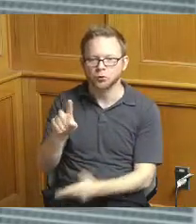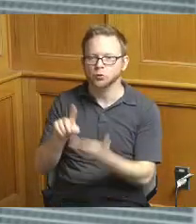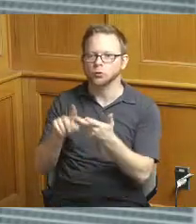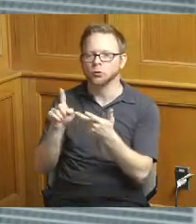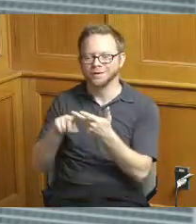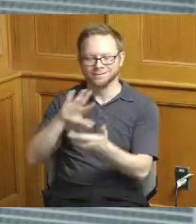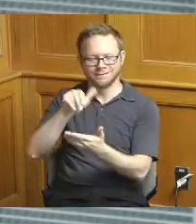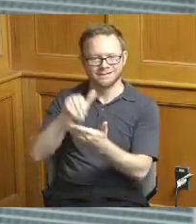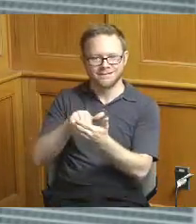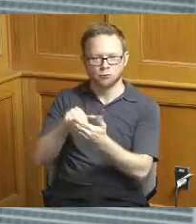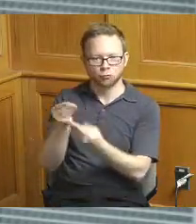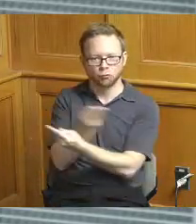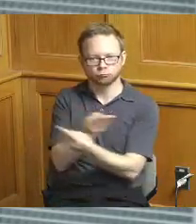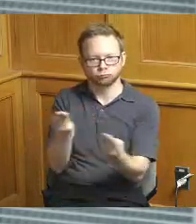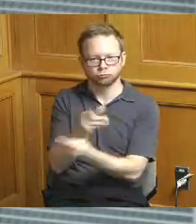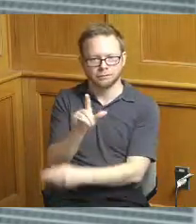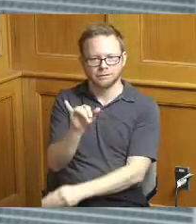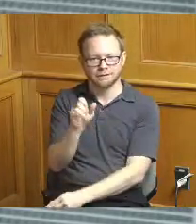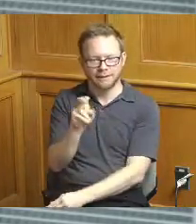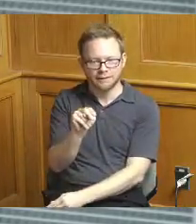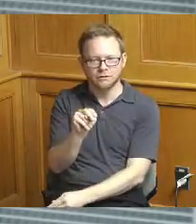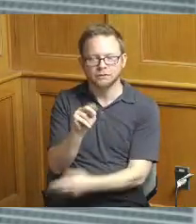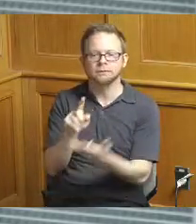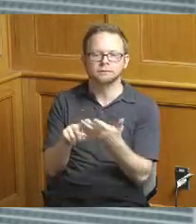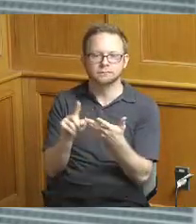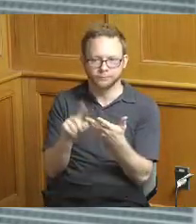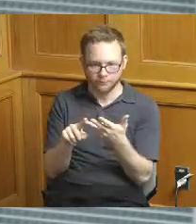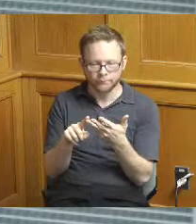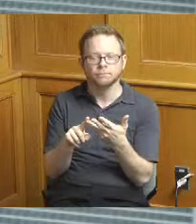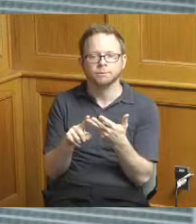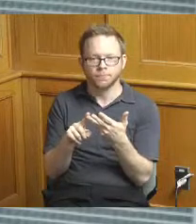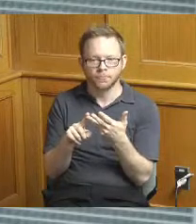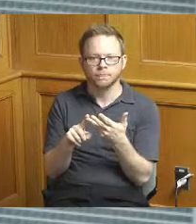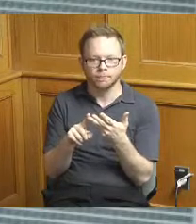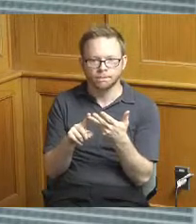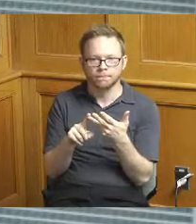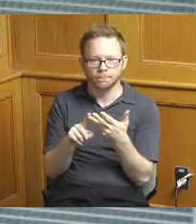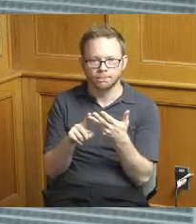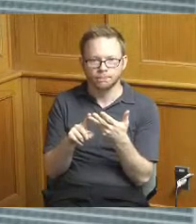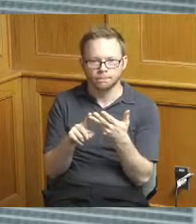pms to make sure we harden these processes we kind of codify them into e-builder and we're